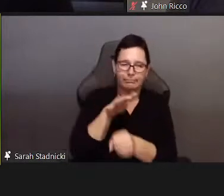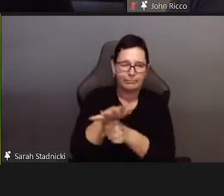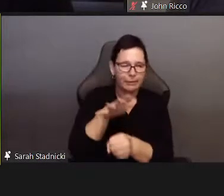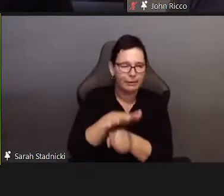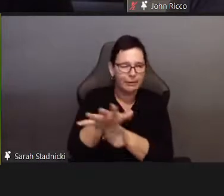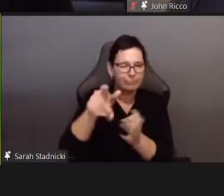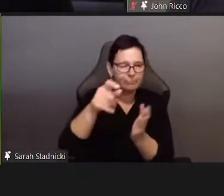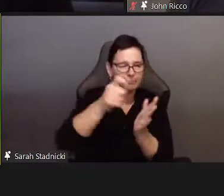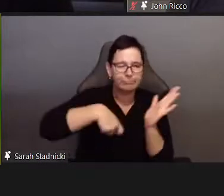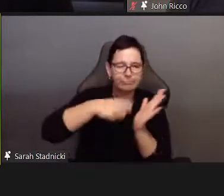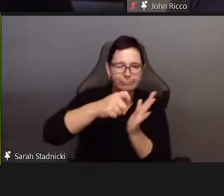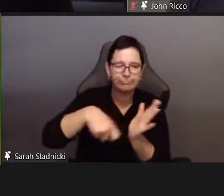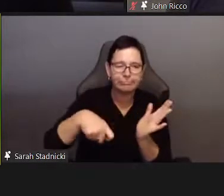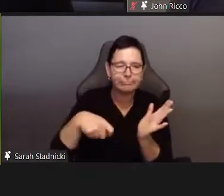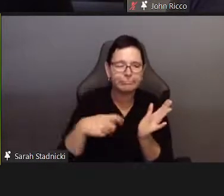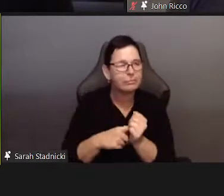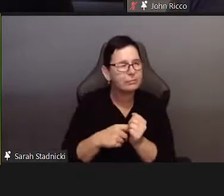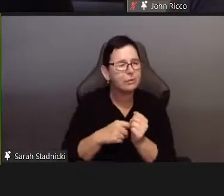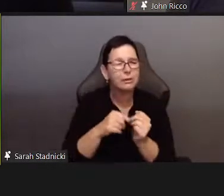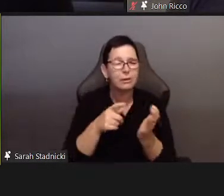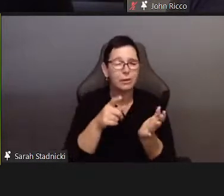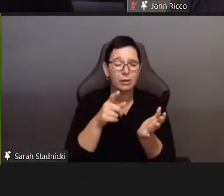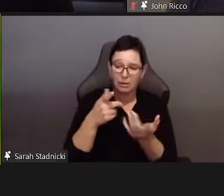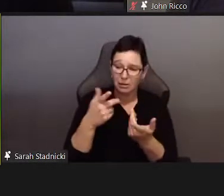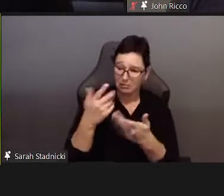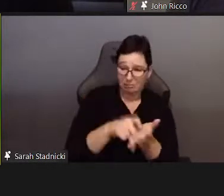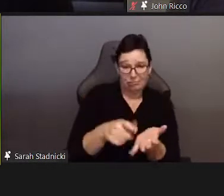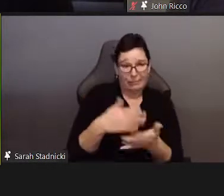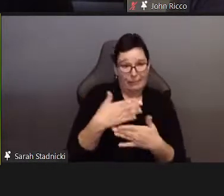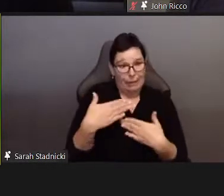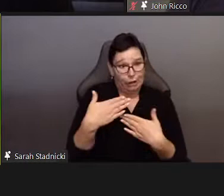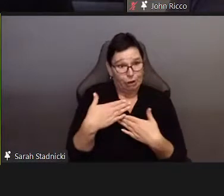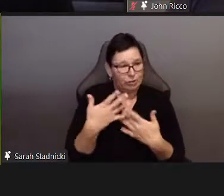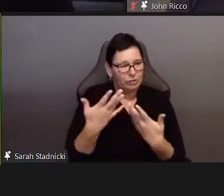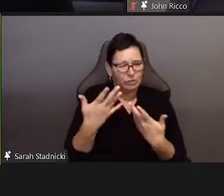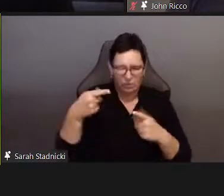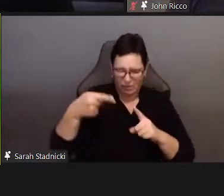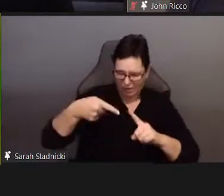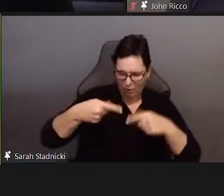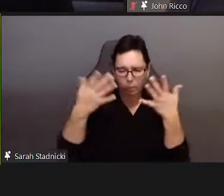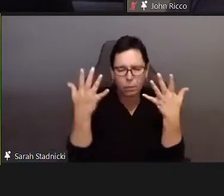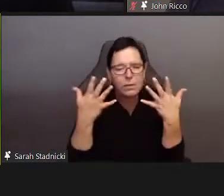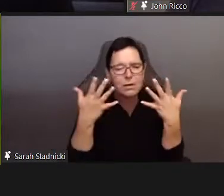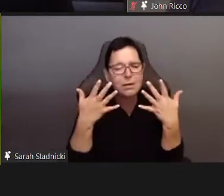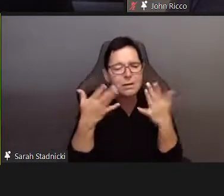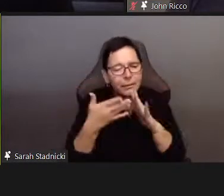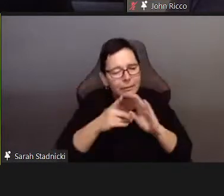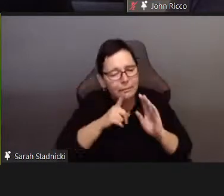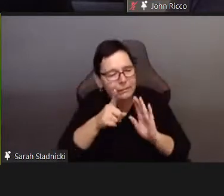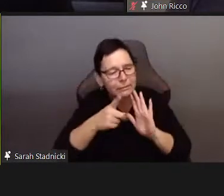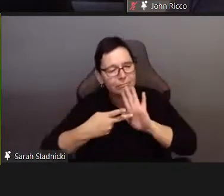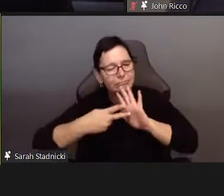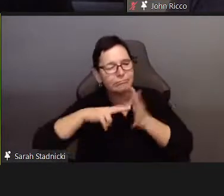and Pleasure becomes something - as if it was one thing.